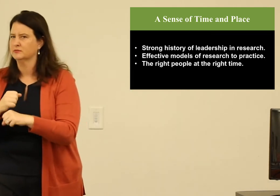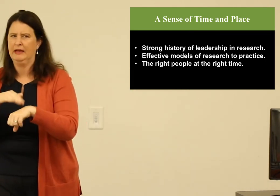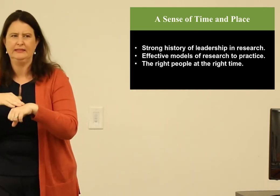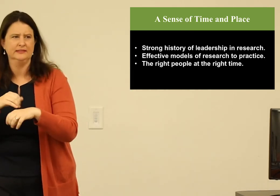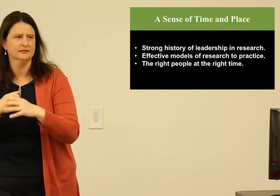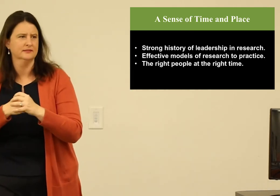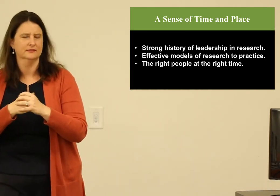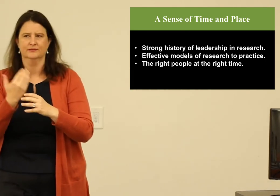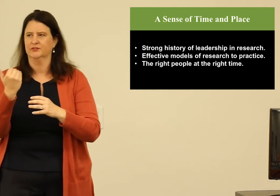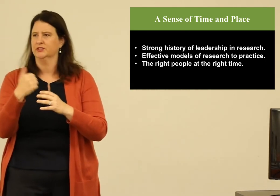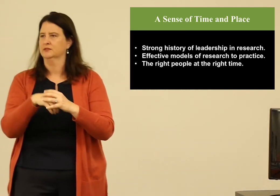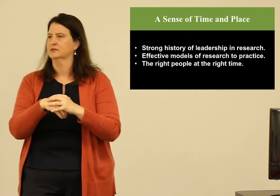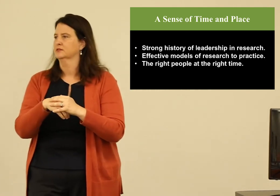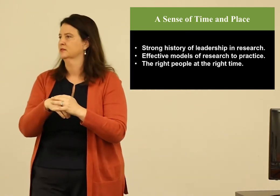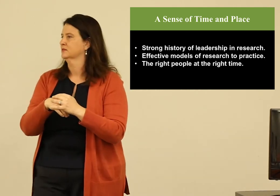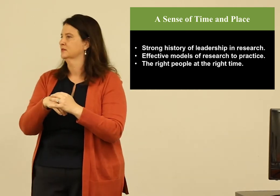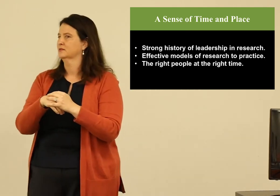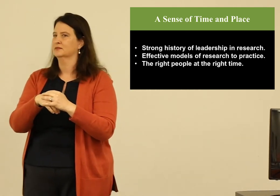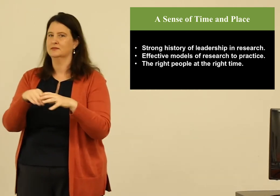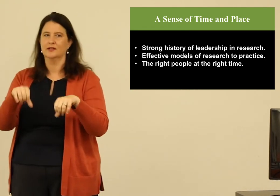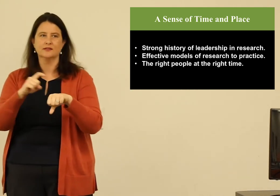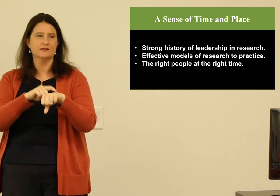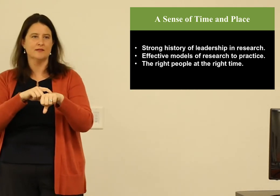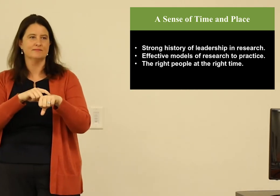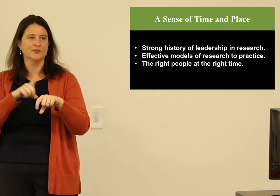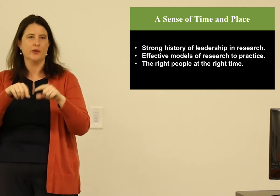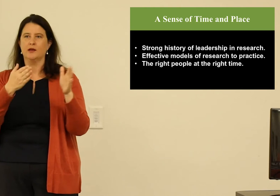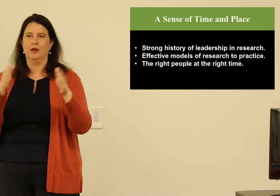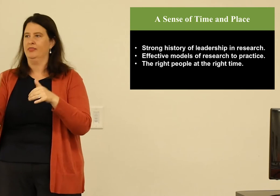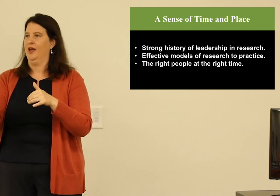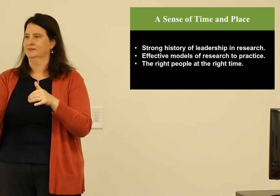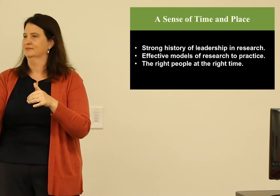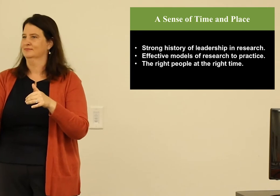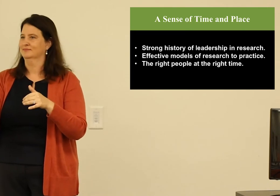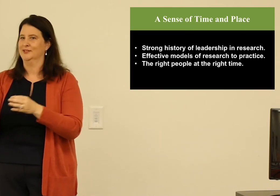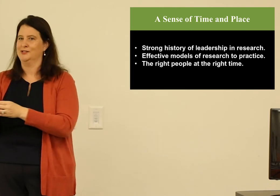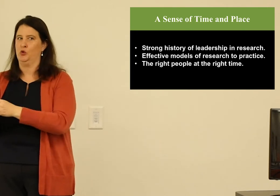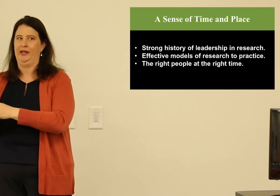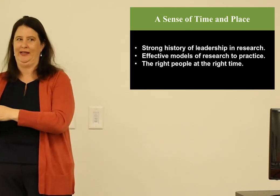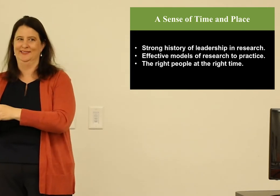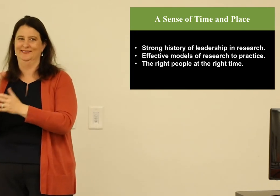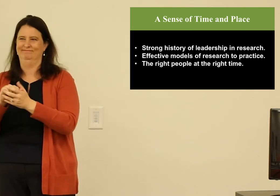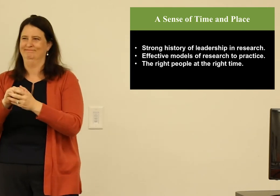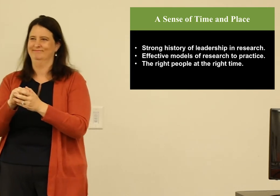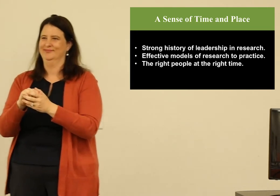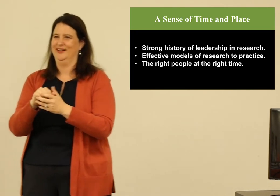We know that for at least for the last 10 or 15 years. It has been taking time. You can't avoid that.